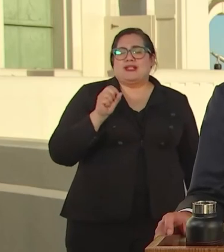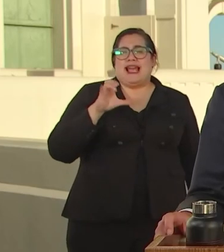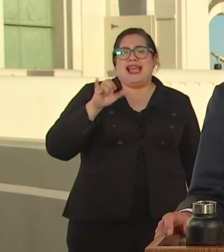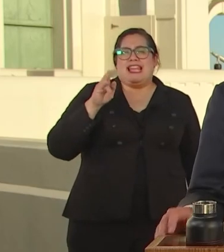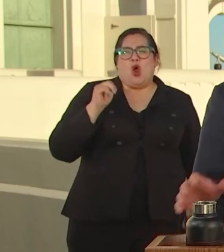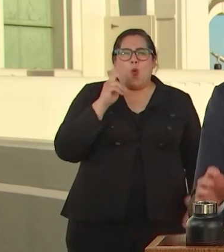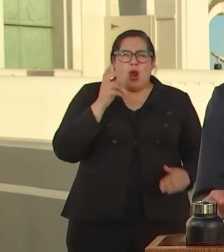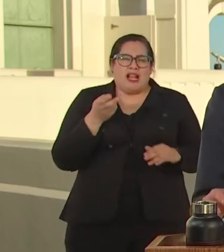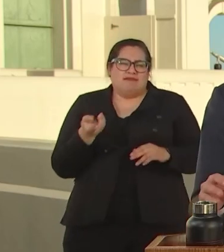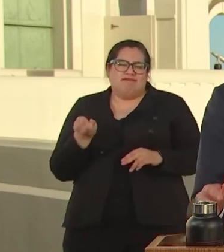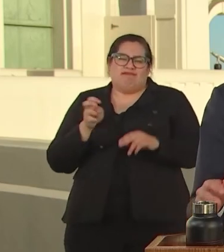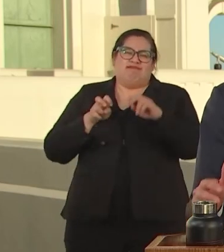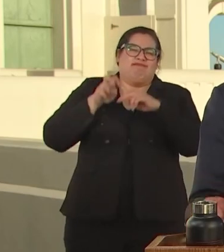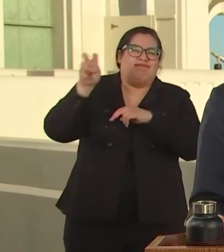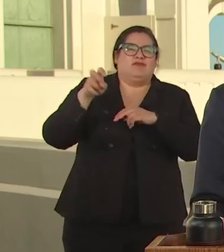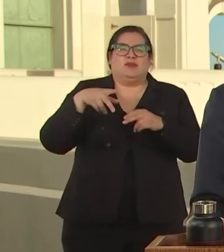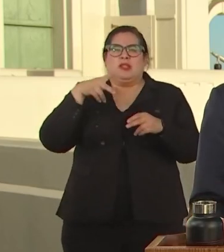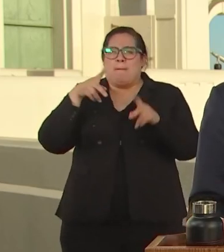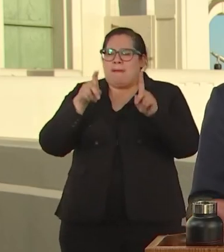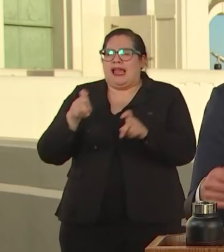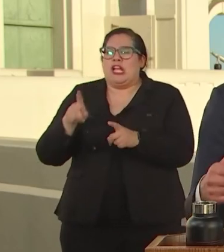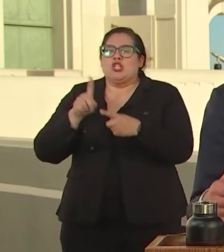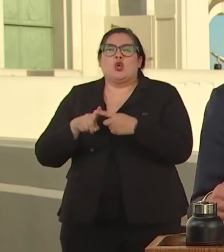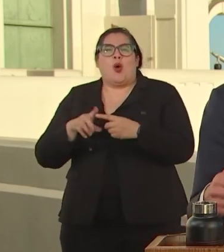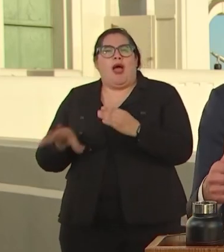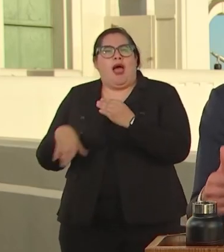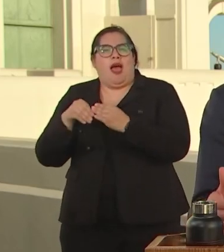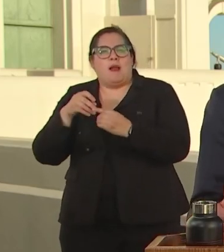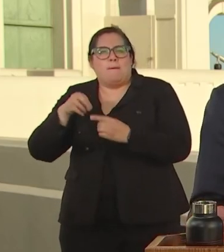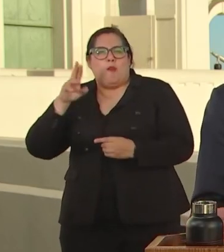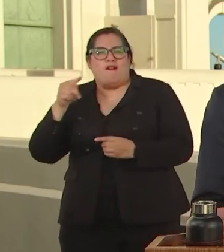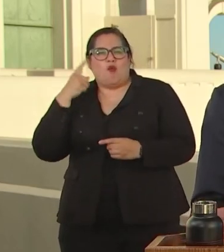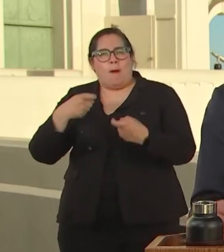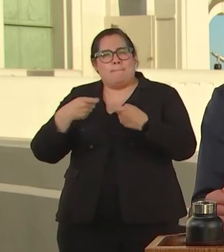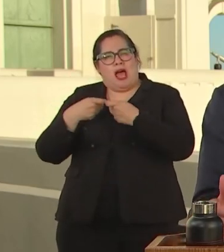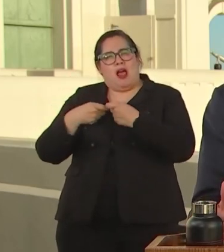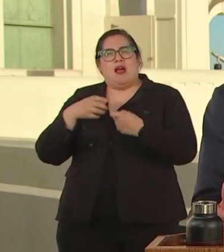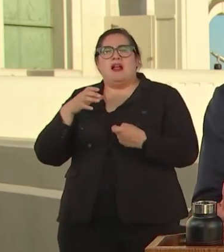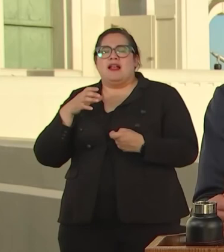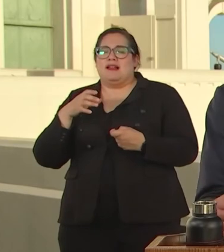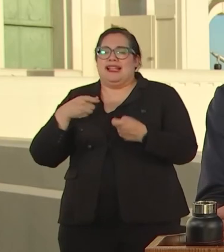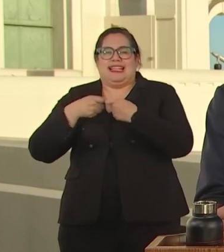TO POWER ELECTRIC VEHICLES AS WELL AS WORK WITHING TRUCK TO